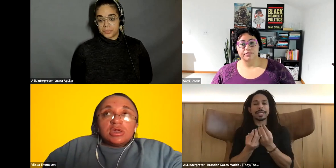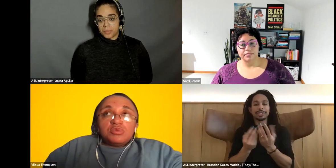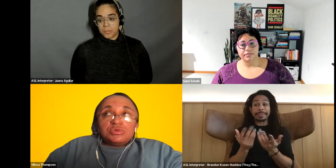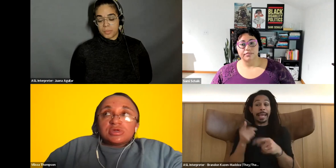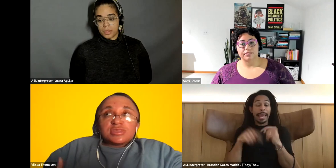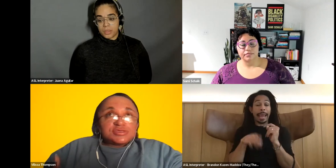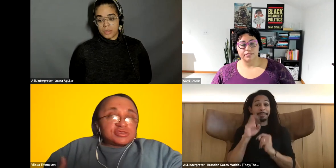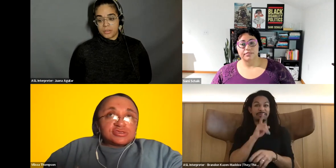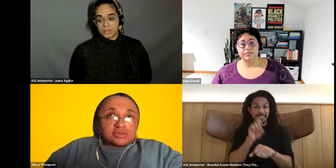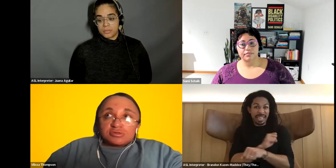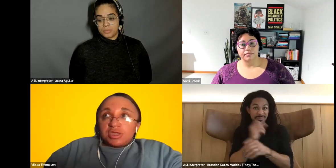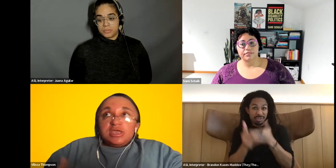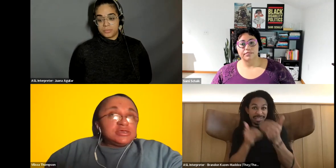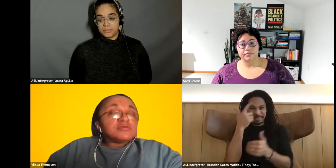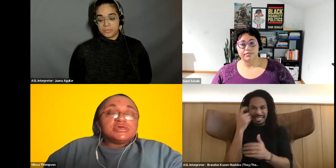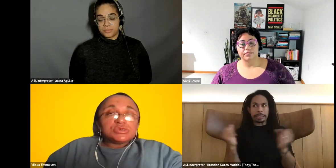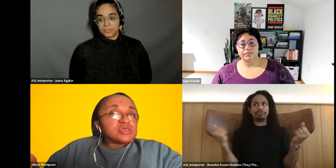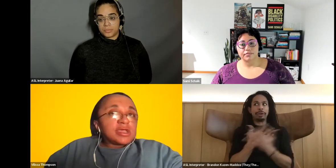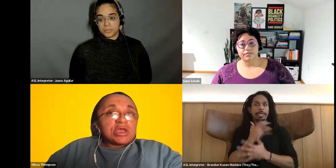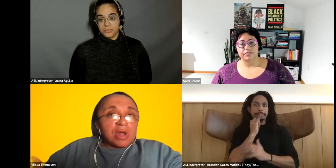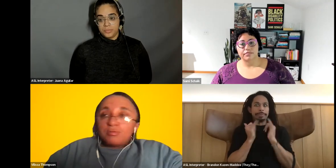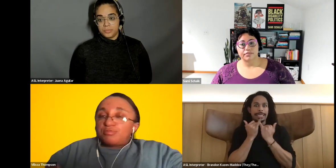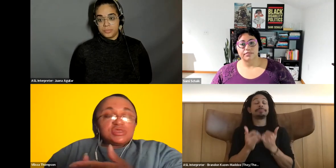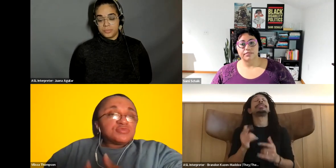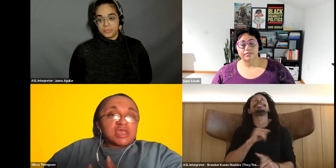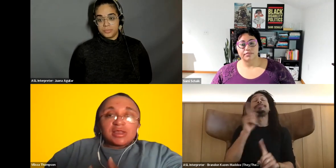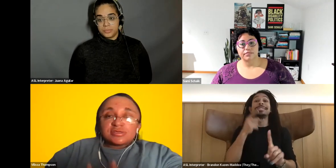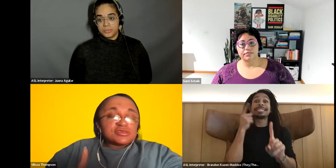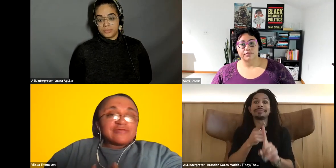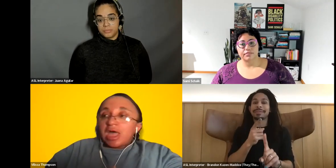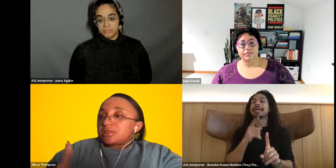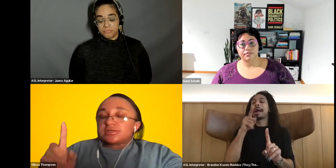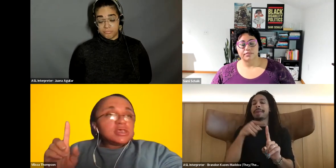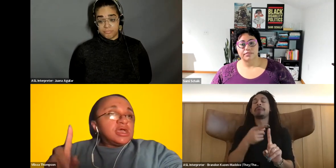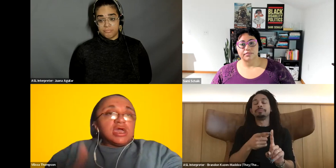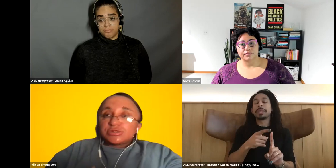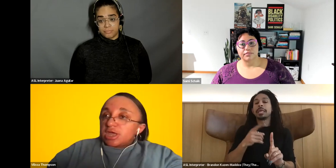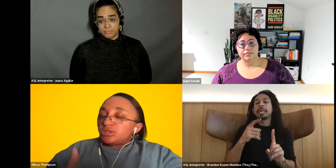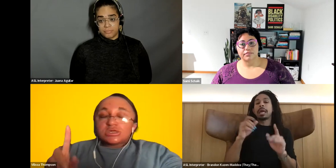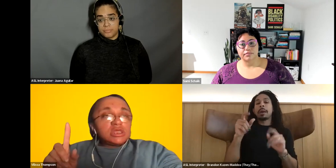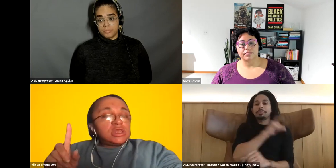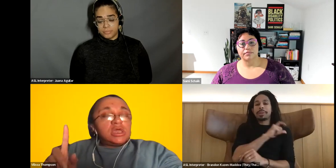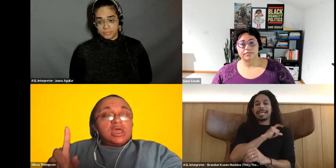Vilissa Thompson: when you look at the statistics on any of the issues that they care about police brutality, state violence, education.